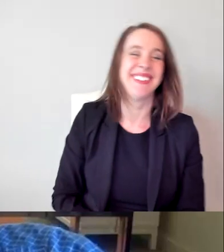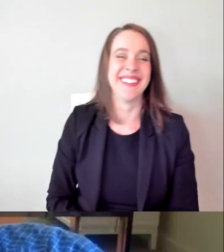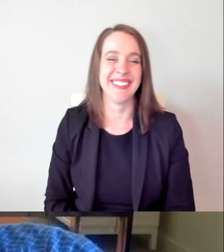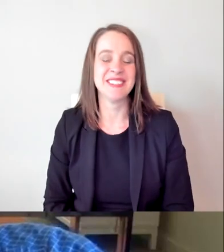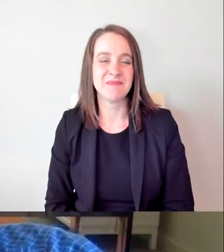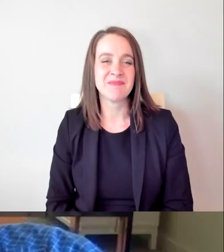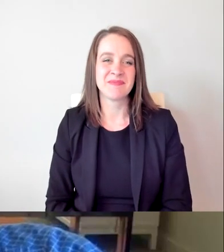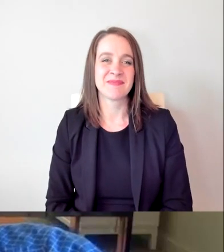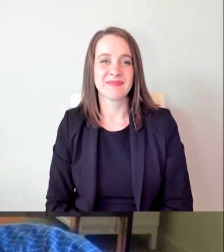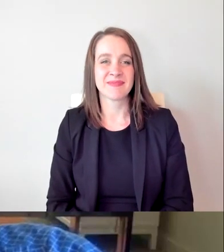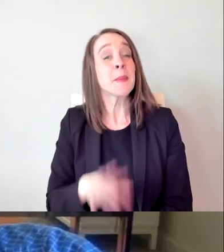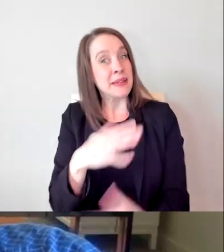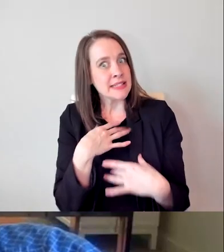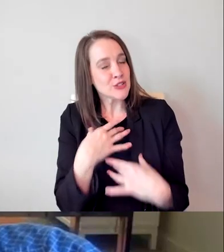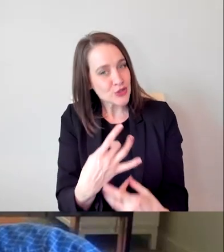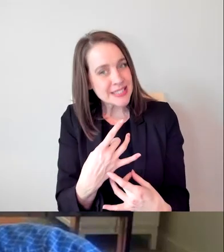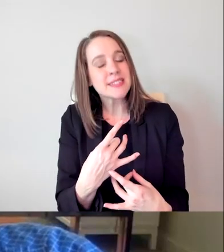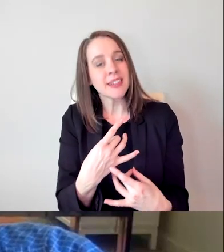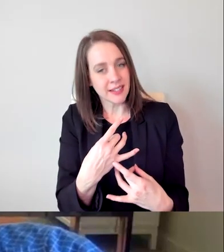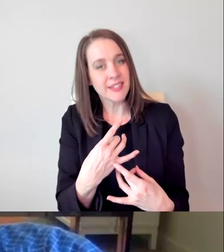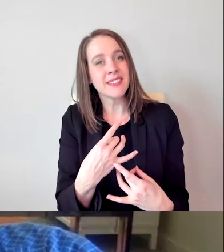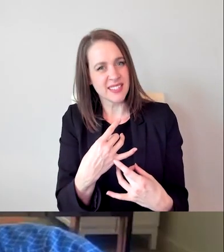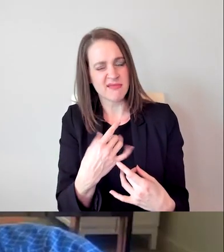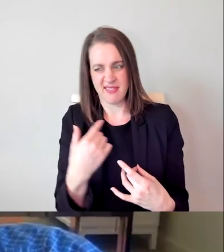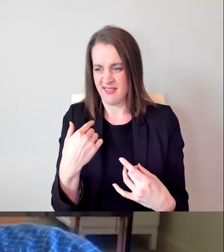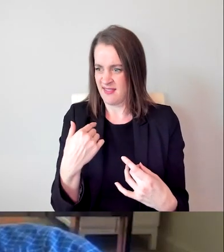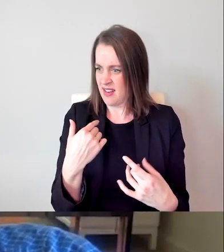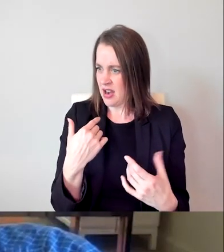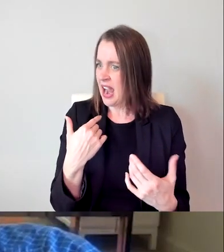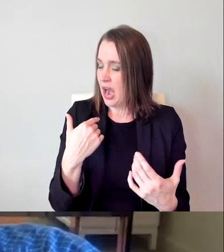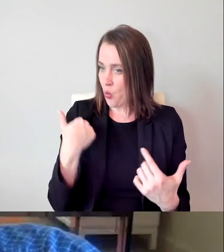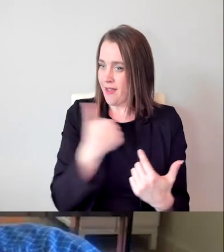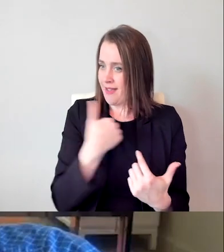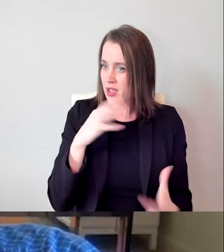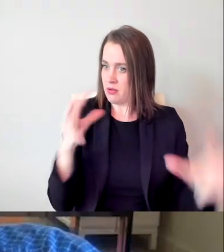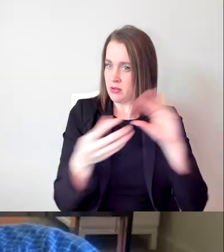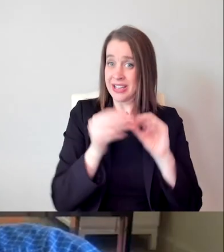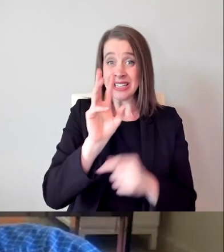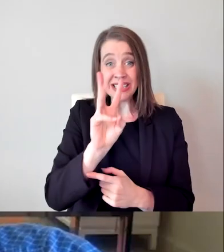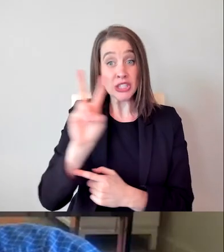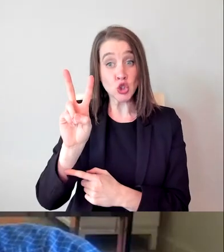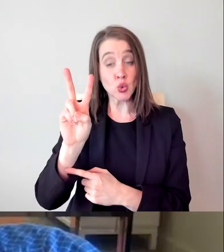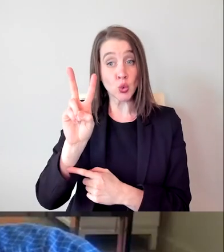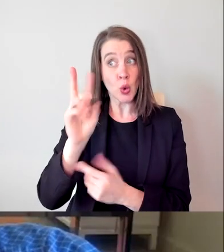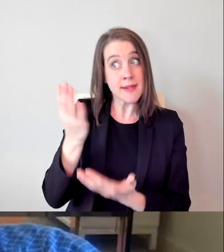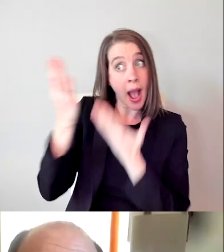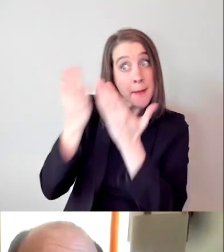that I think there have been 62 nominees for characters with disability over the Oscar's history.